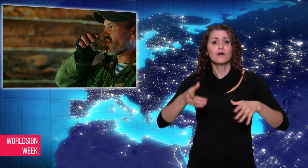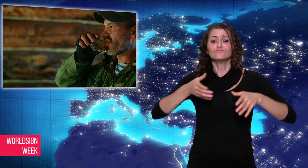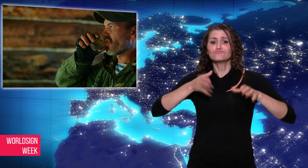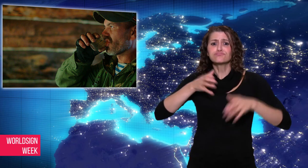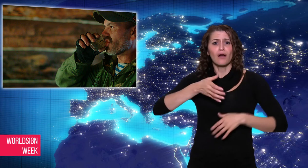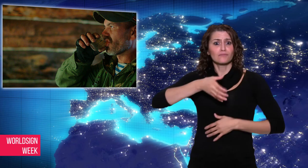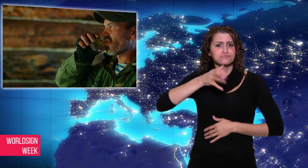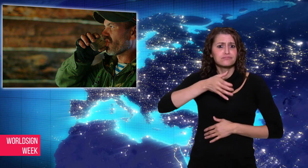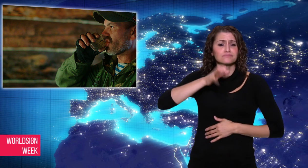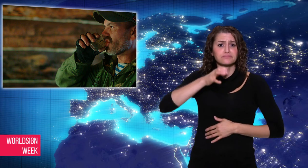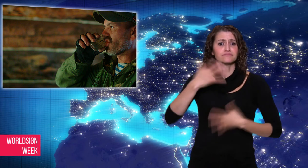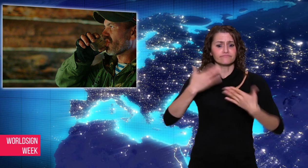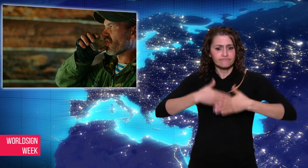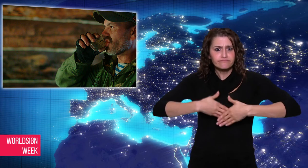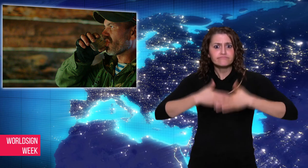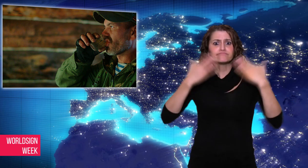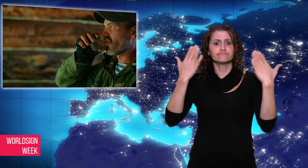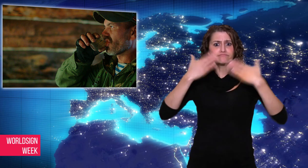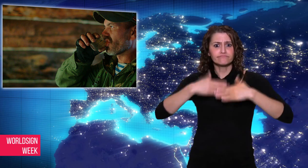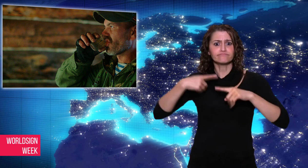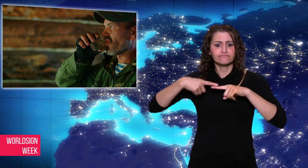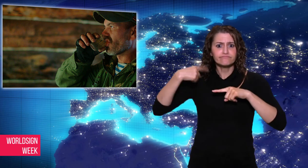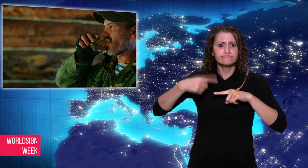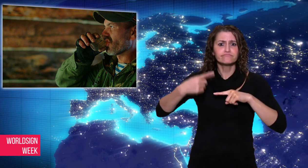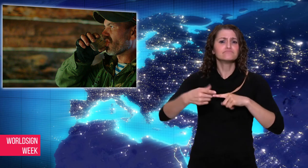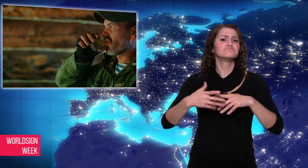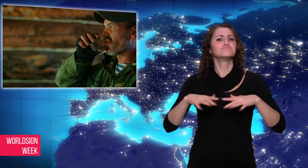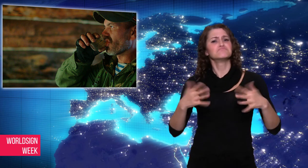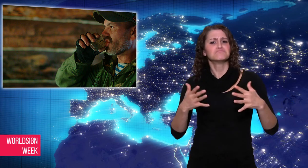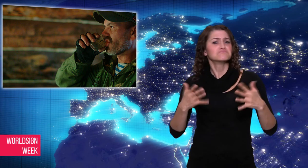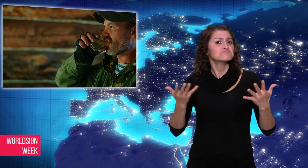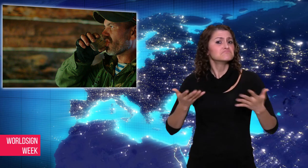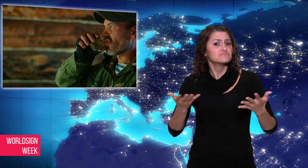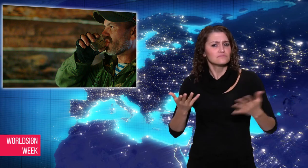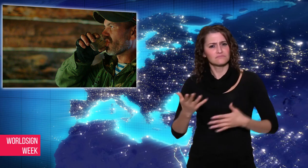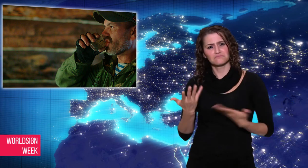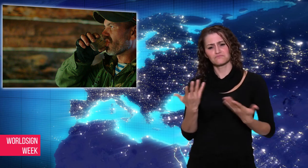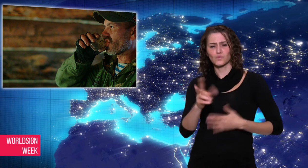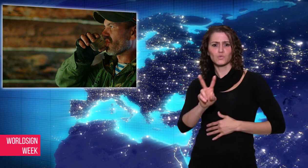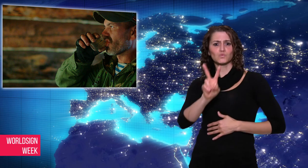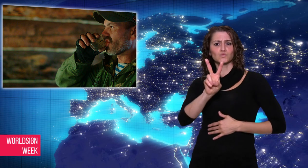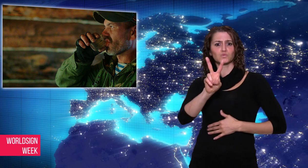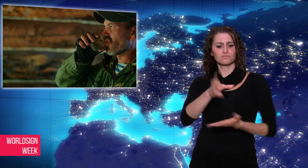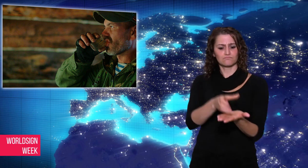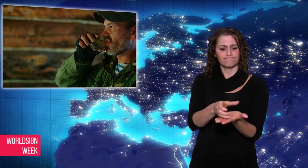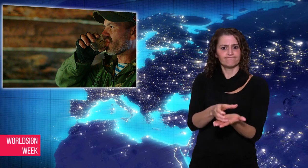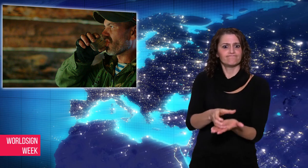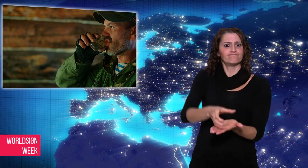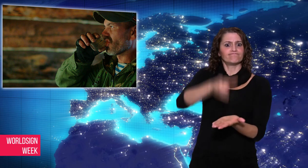drinking each day about two